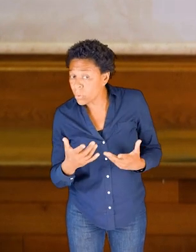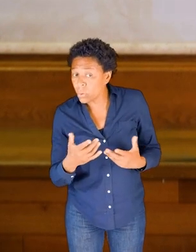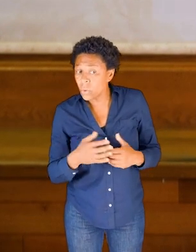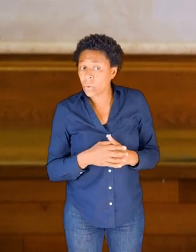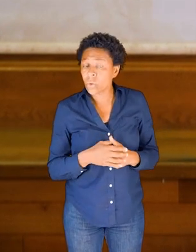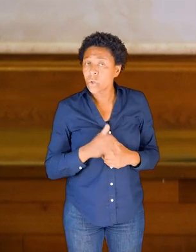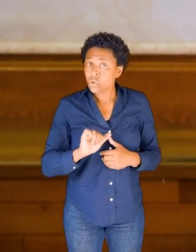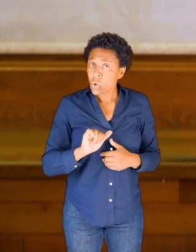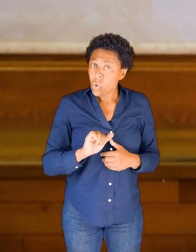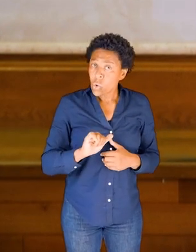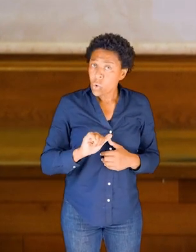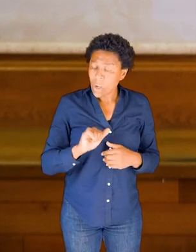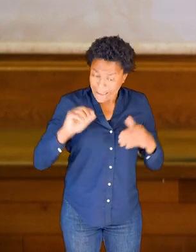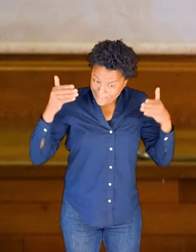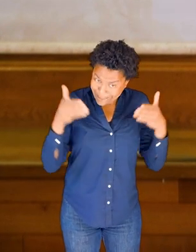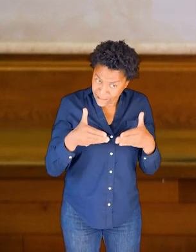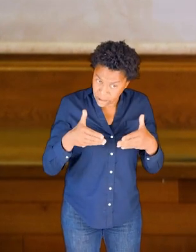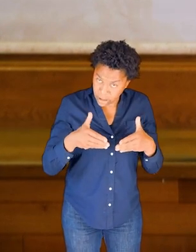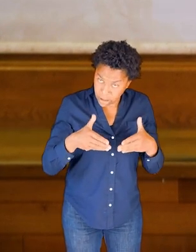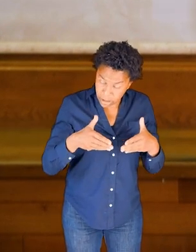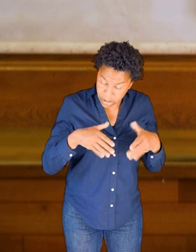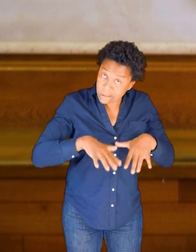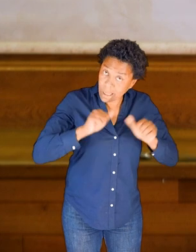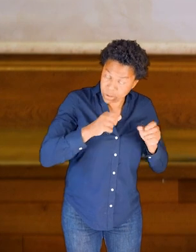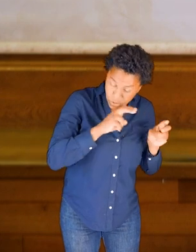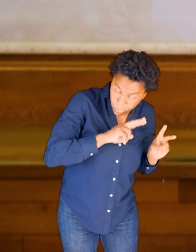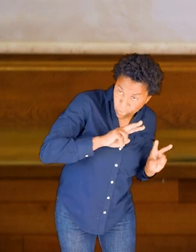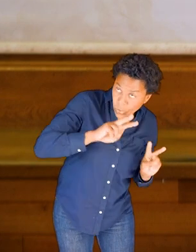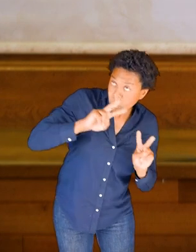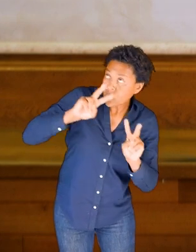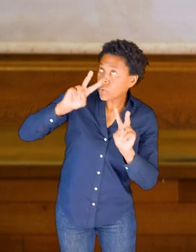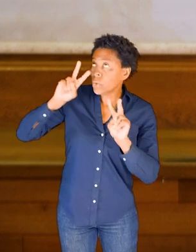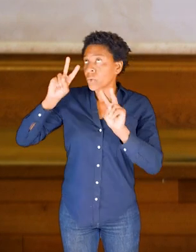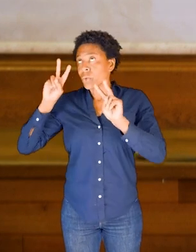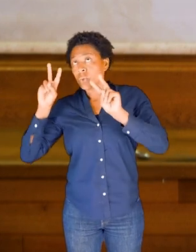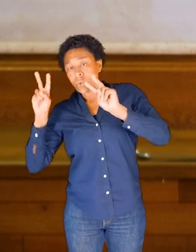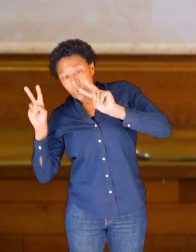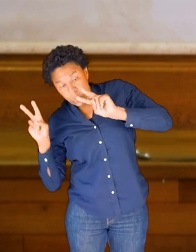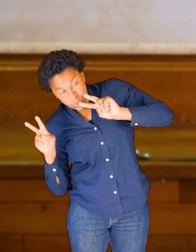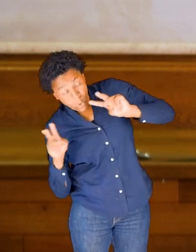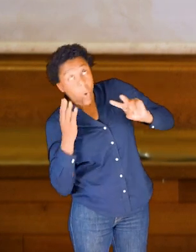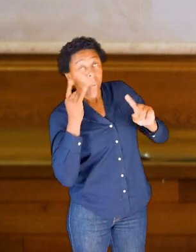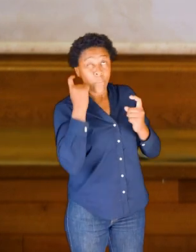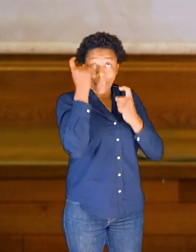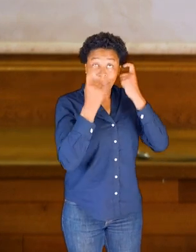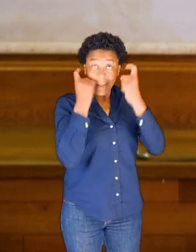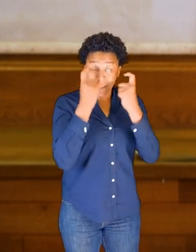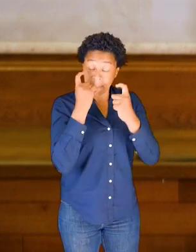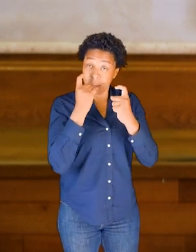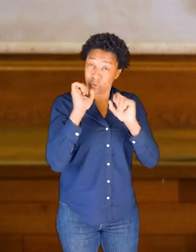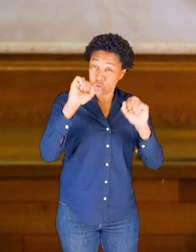Does your attention go up, with some thinking, into that dome--